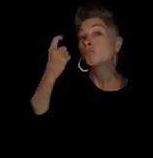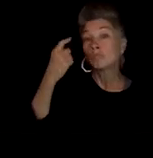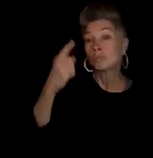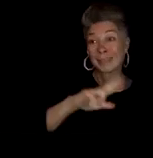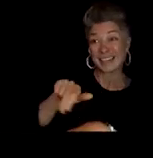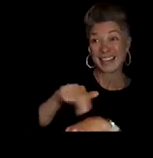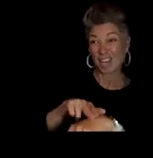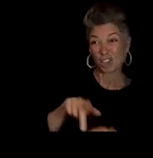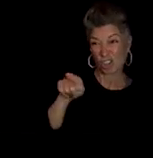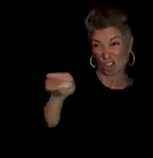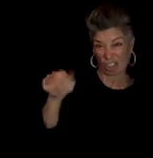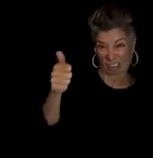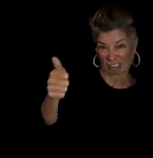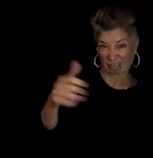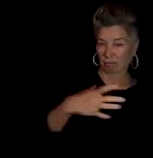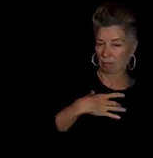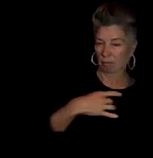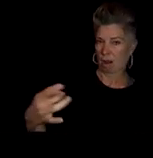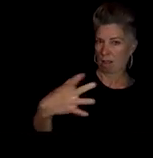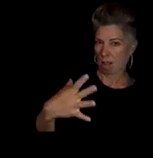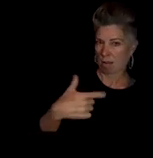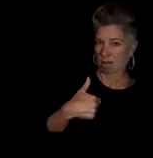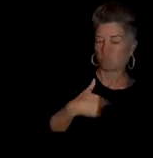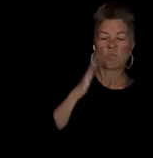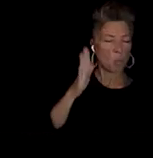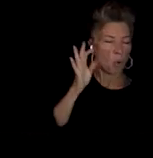If I go outside I'm going to get stung by a bee. That's just my theory in life